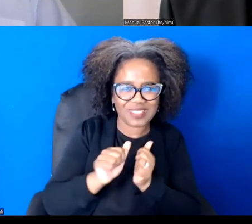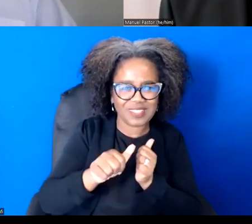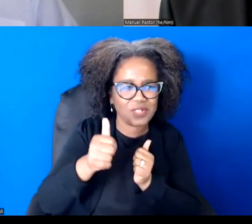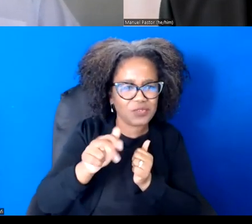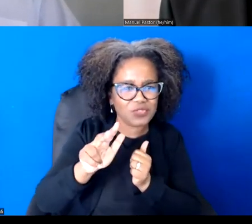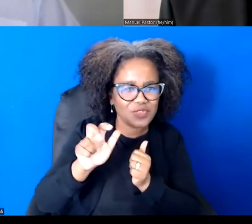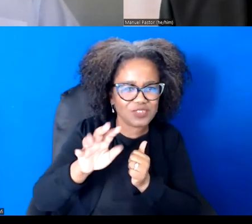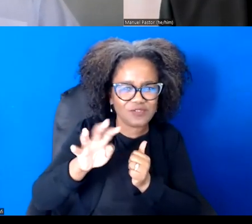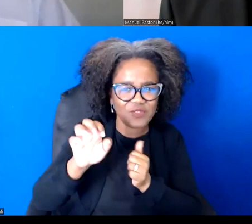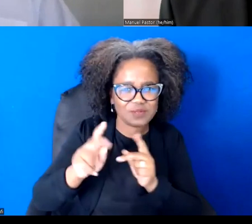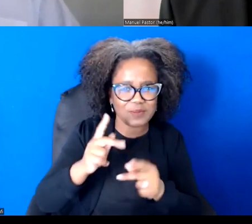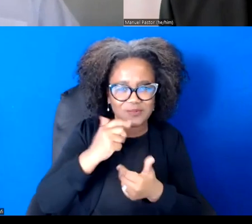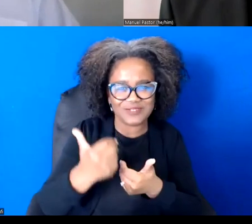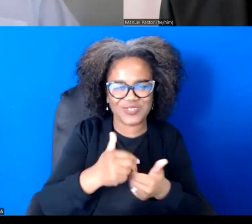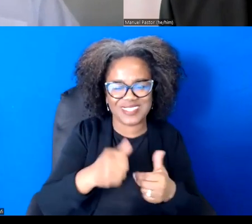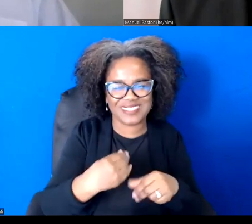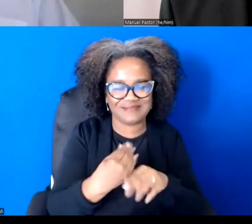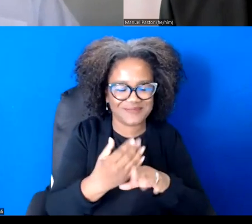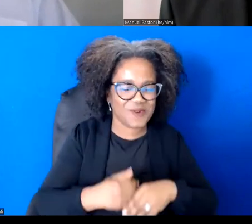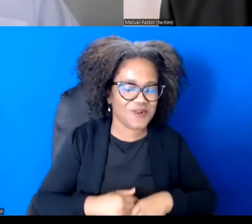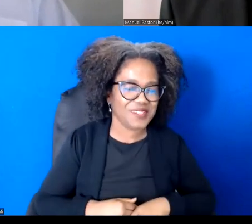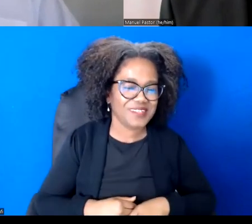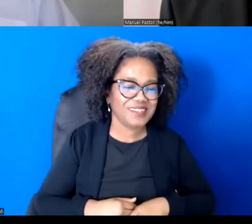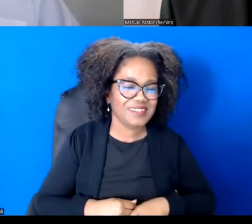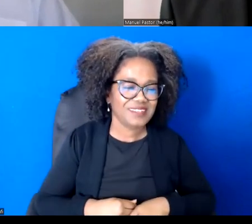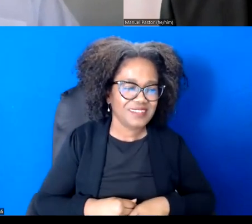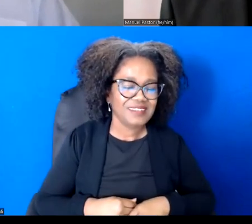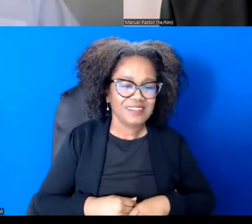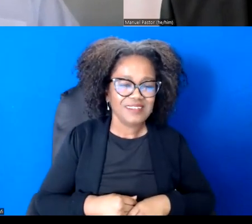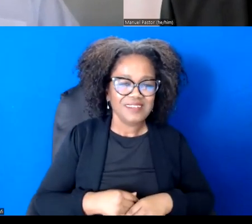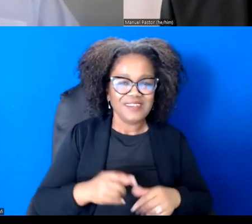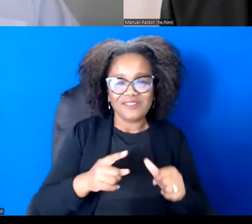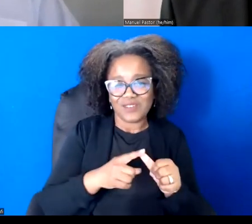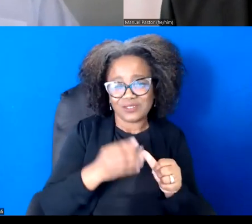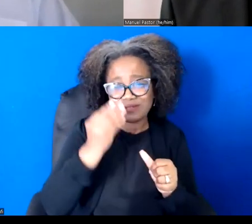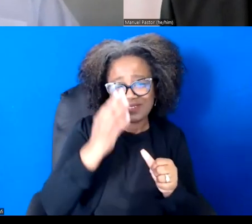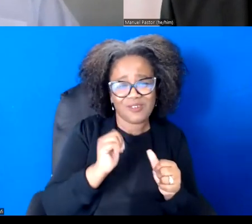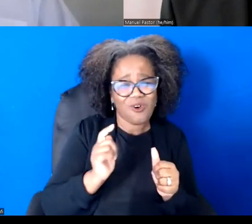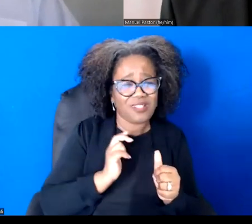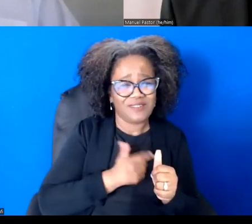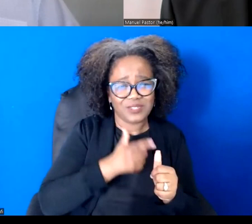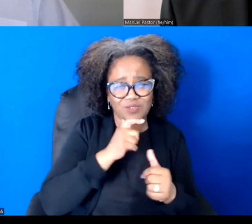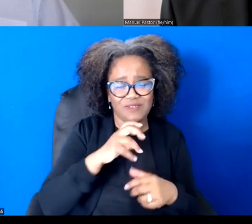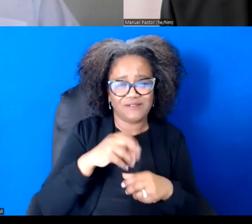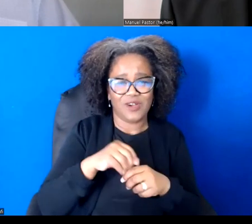First, let me just say that I think all of us who do this work know that, you know, thinking,